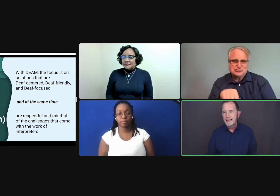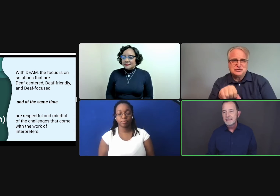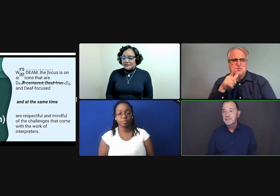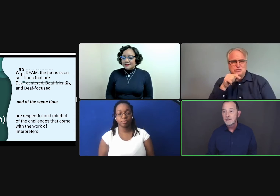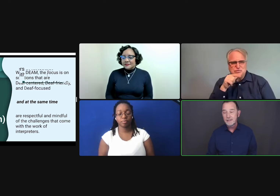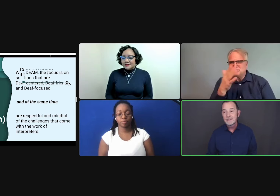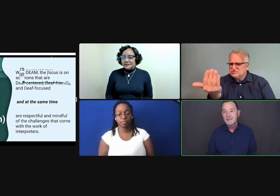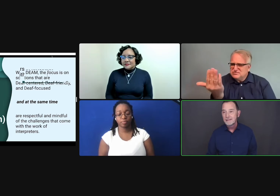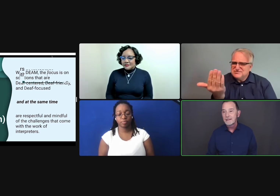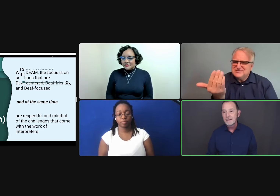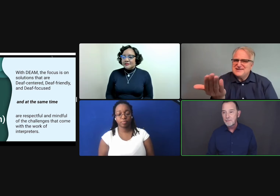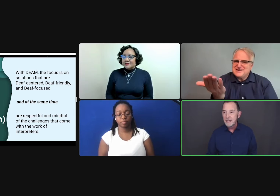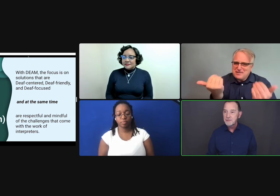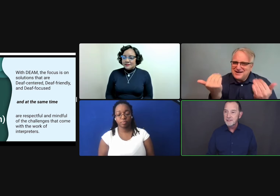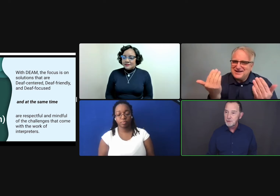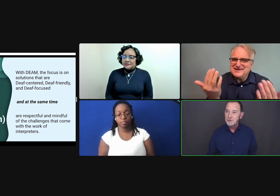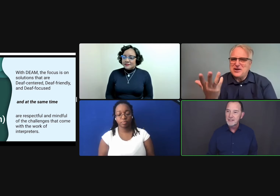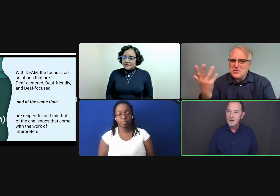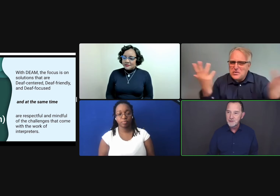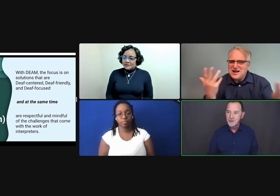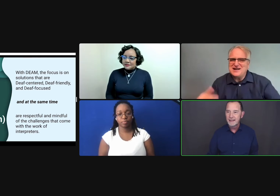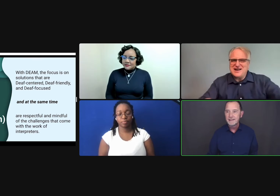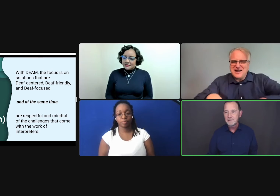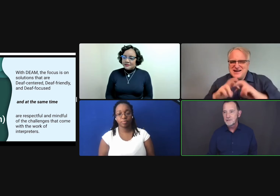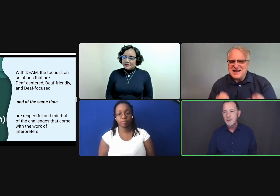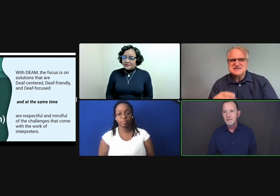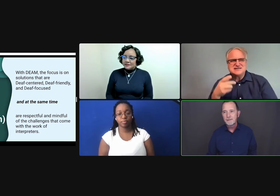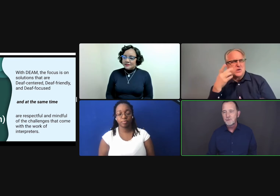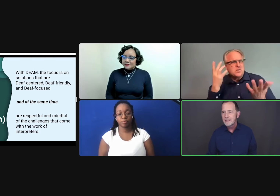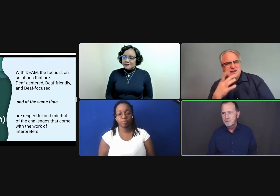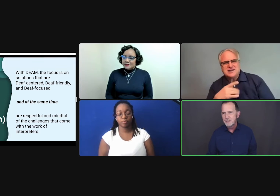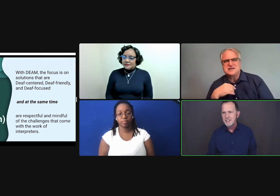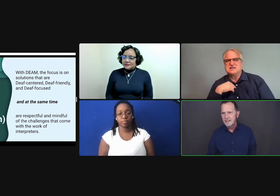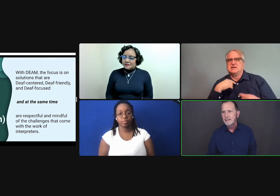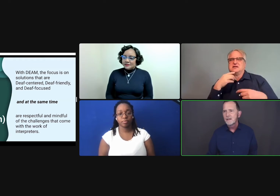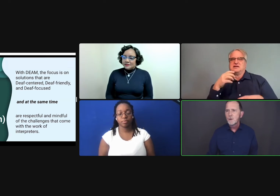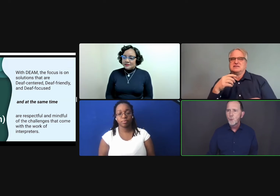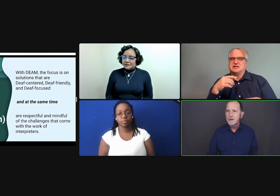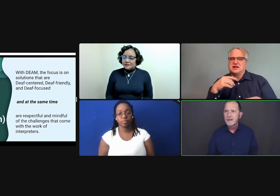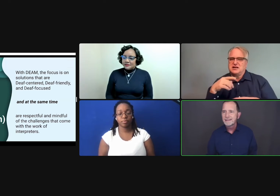And it took the collaboration with interpreters, like Aundrea and others, who I've really appreciated working